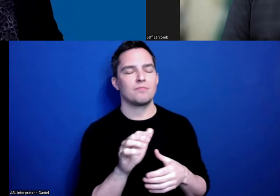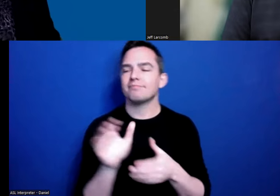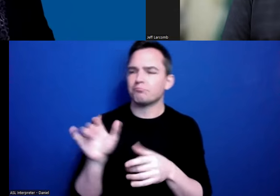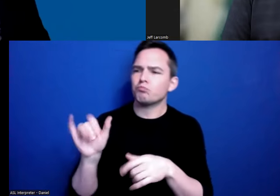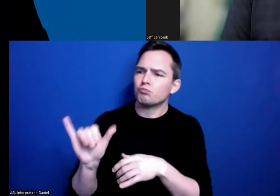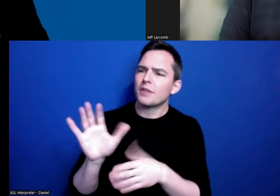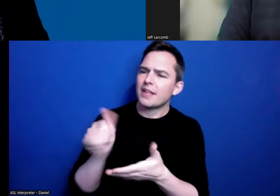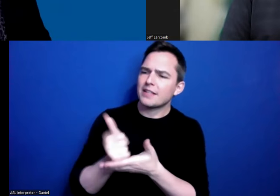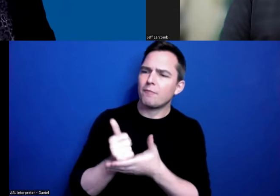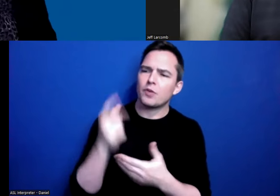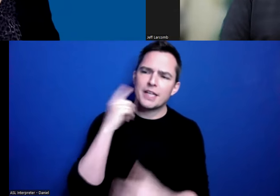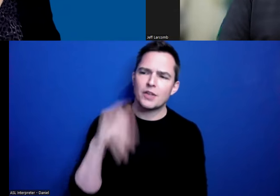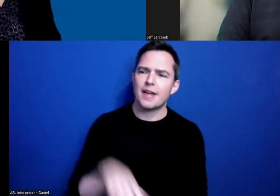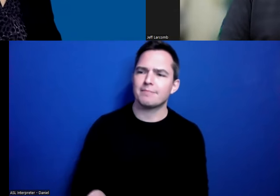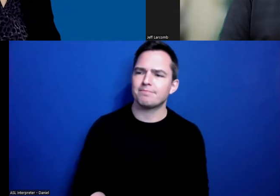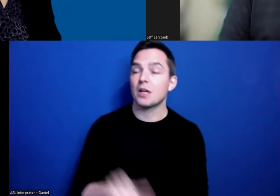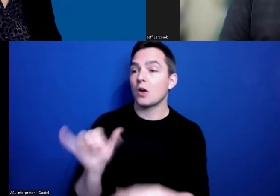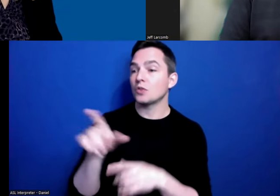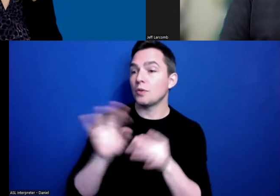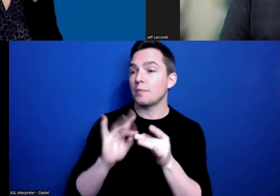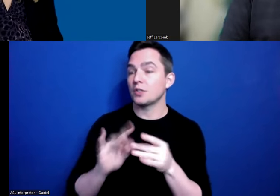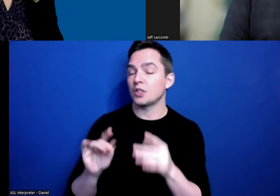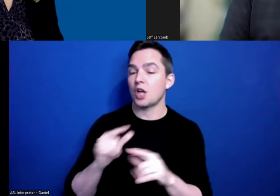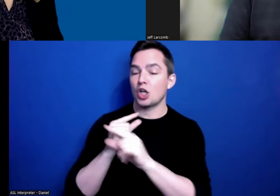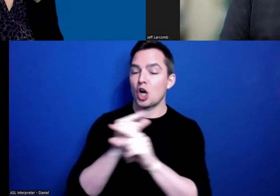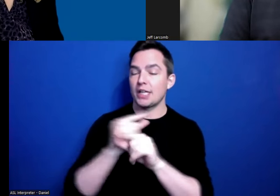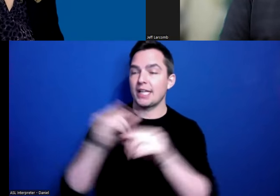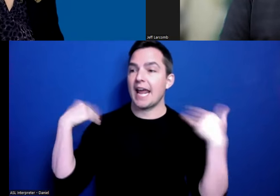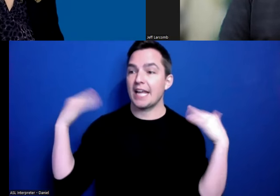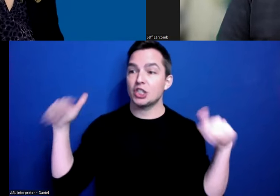And then you also mentioned a guardian angel.